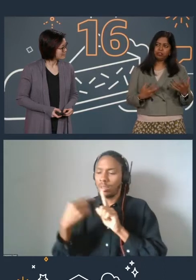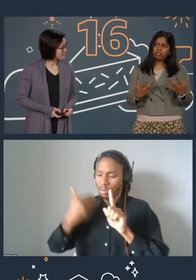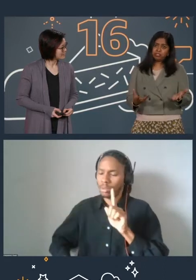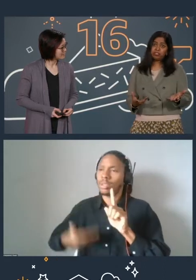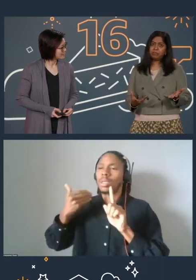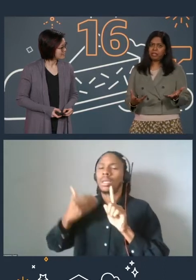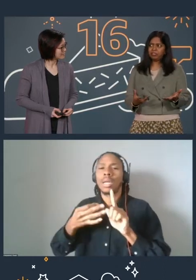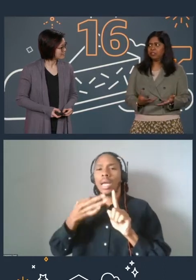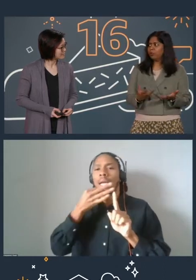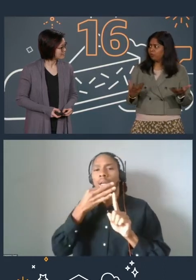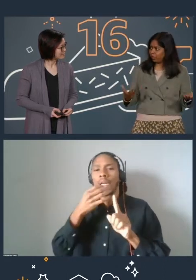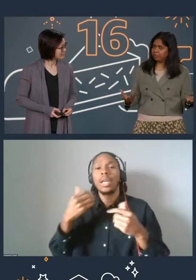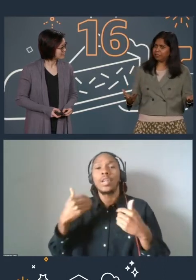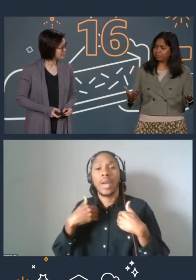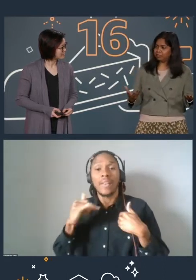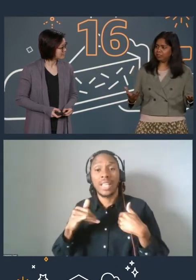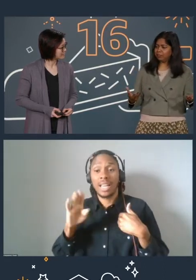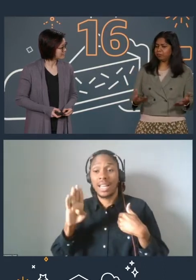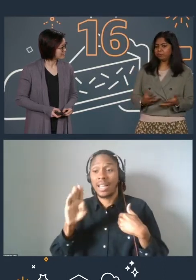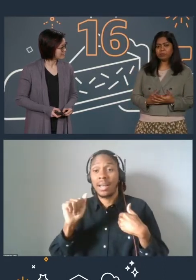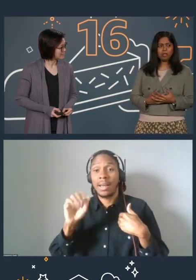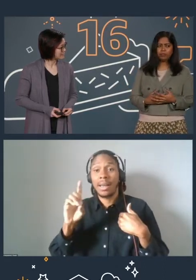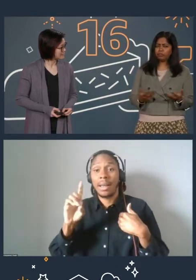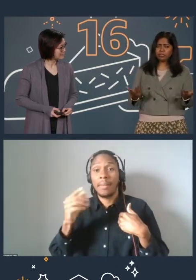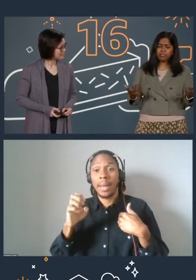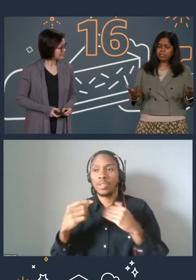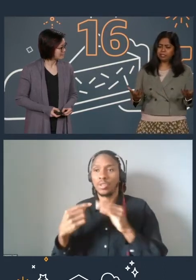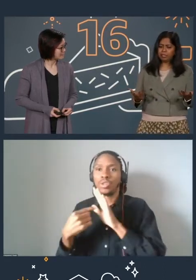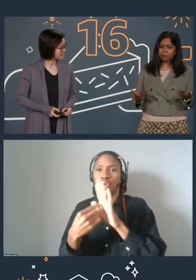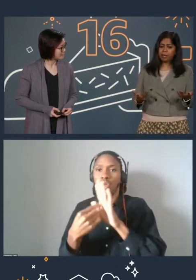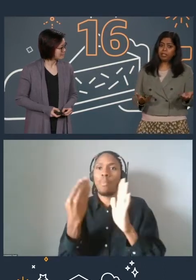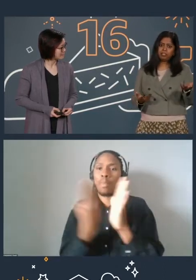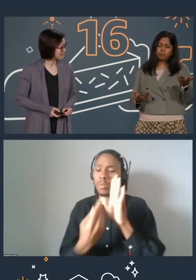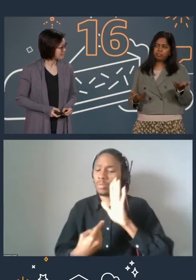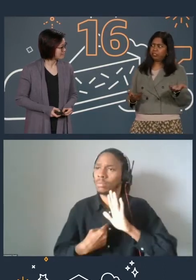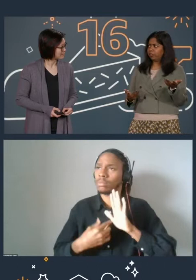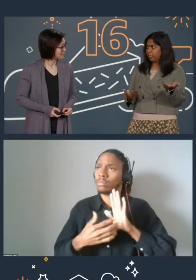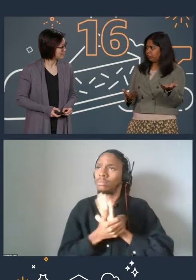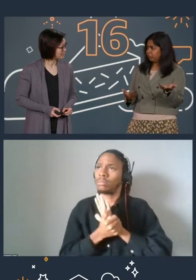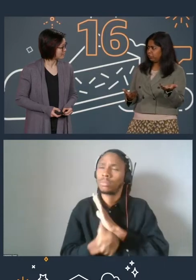or a digital badge, validates it. For instance, I learned about the archive tier